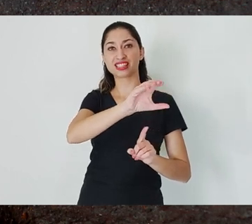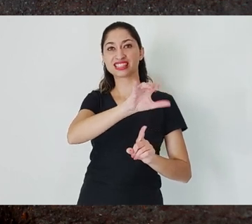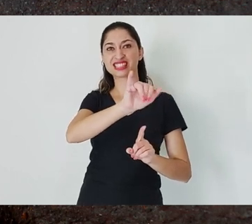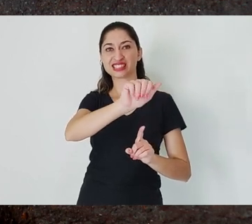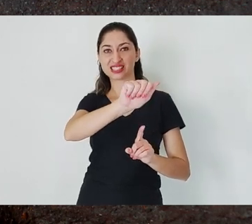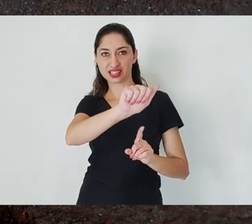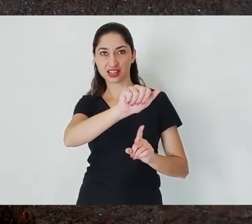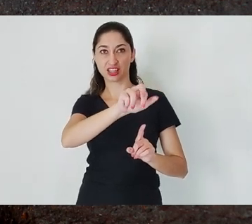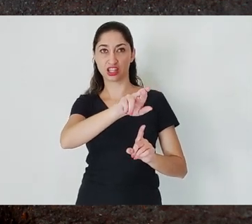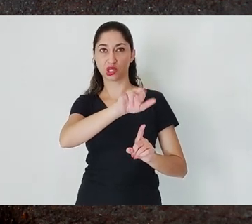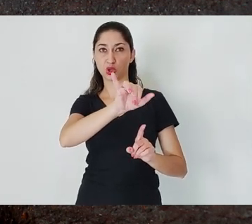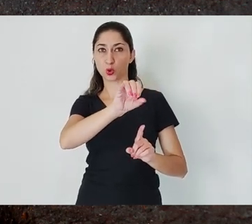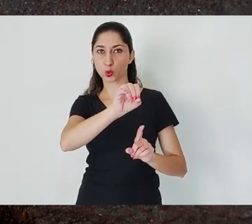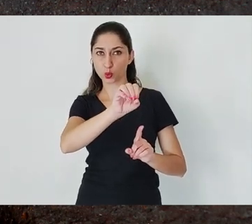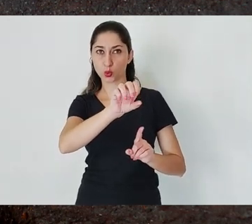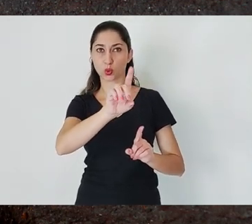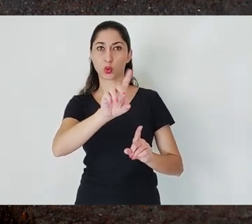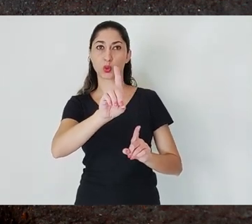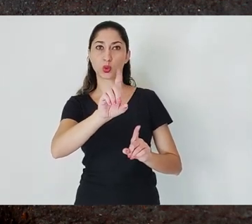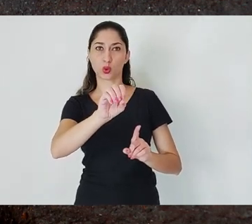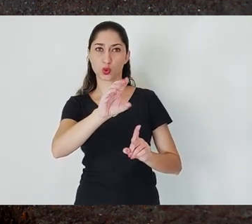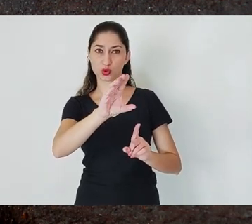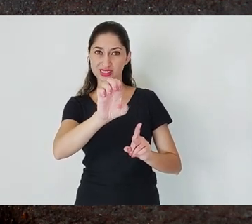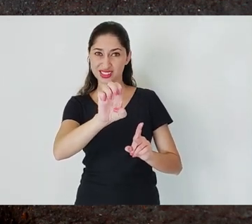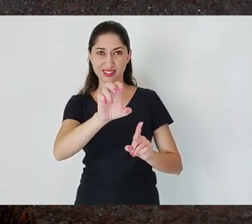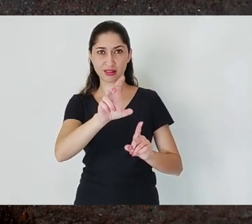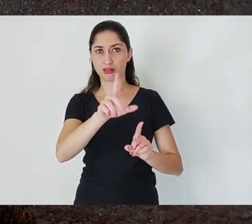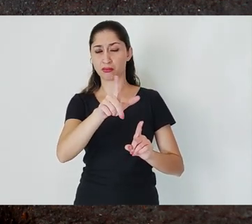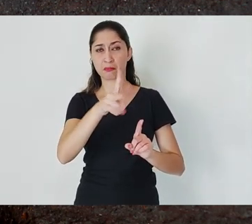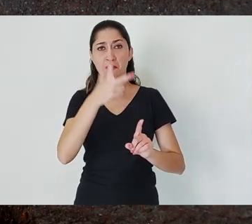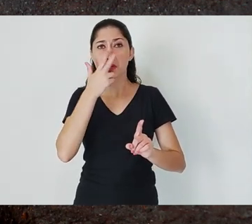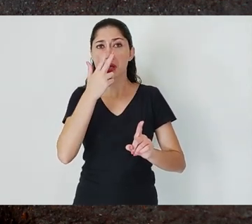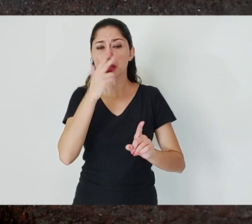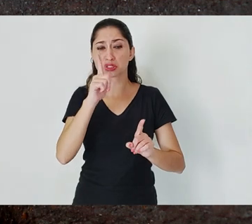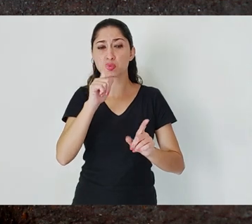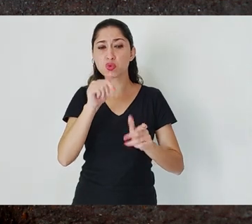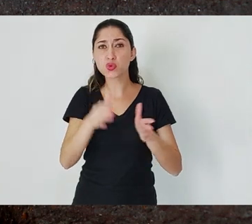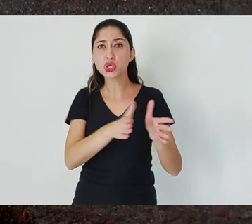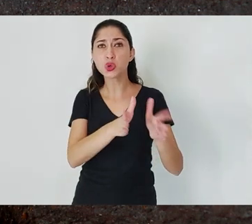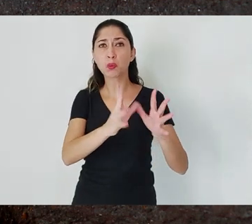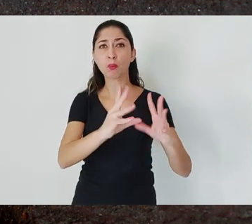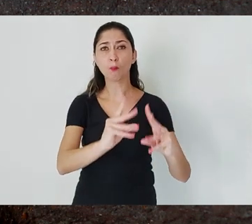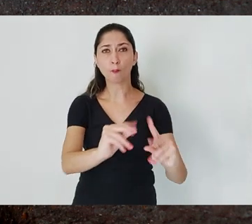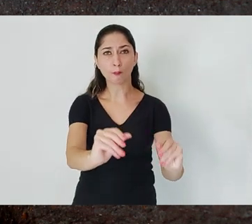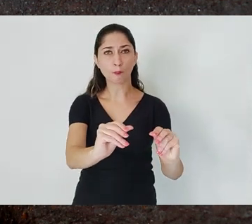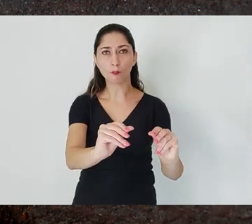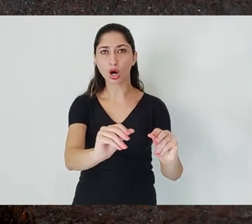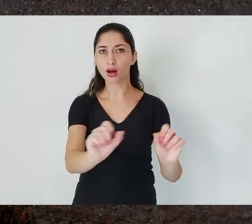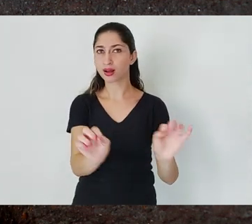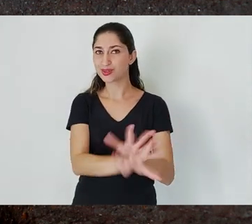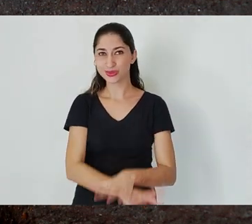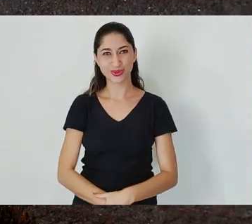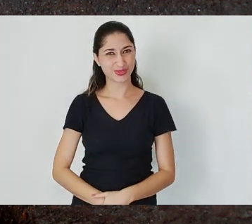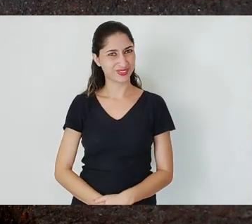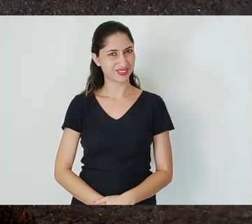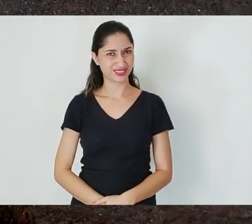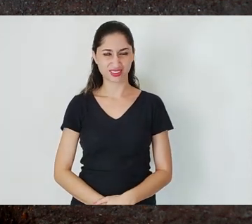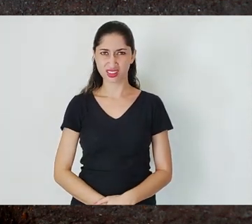It pratically killed the Doce River. This is such an unacceptable thing. You can't call them accidents